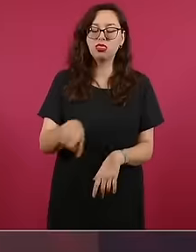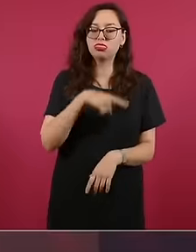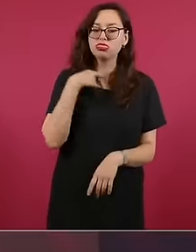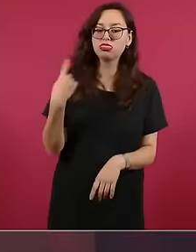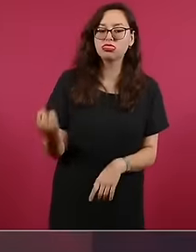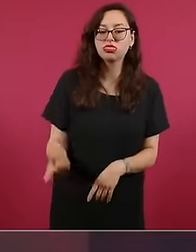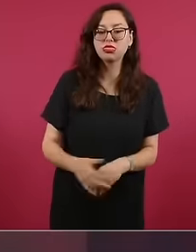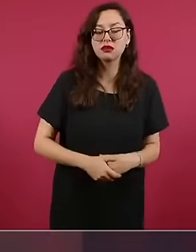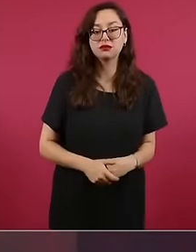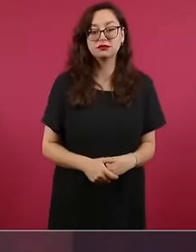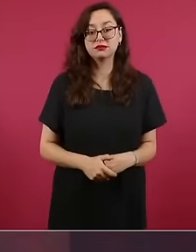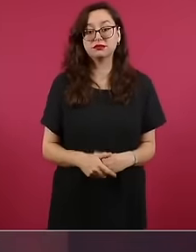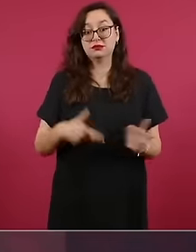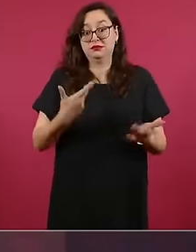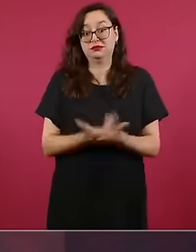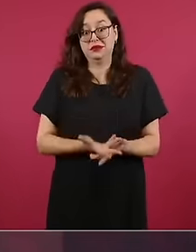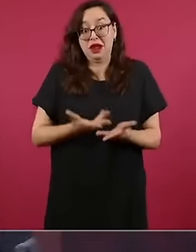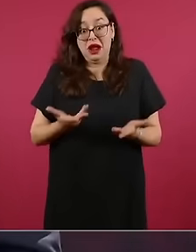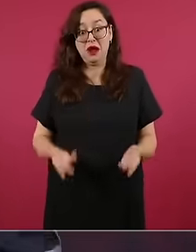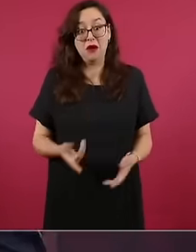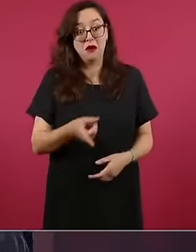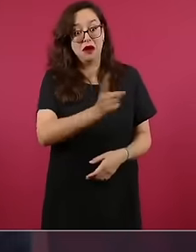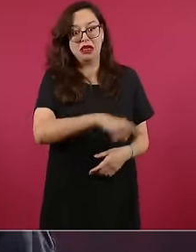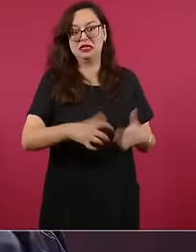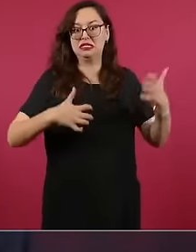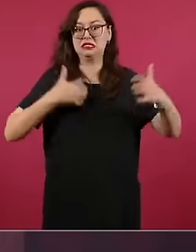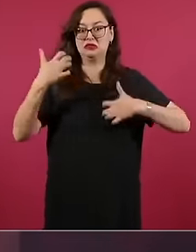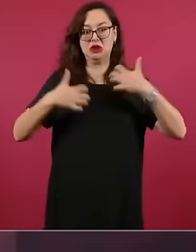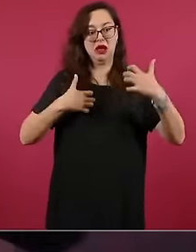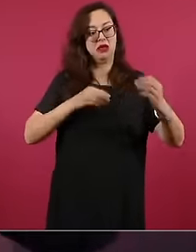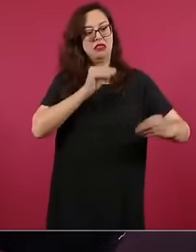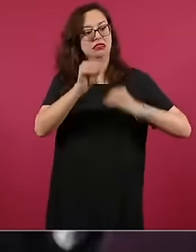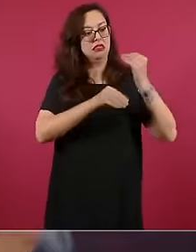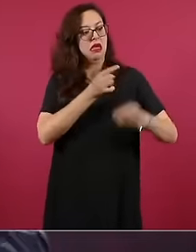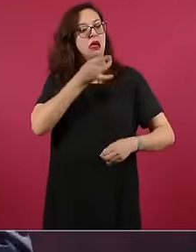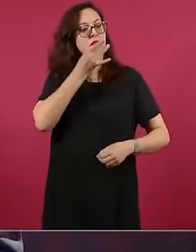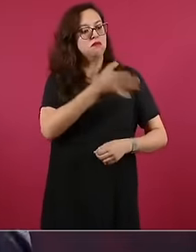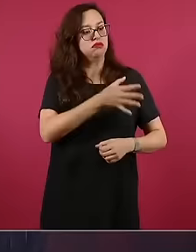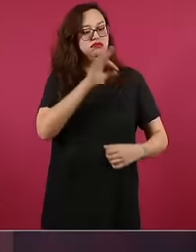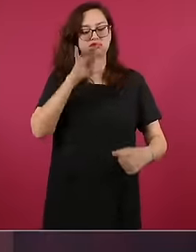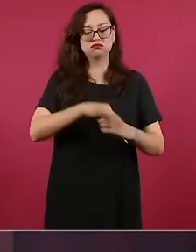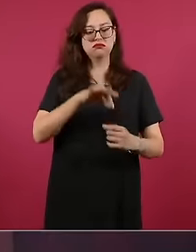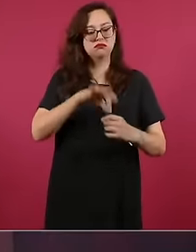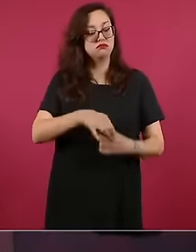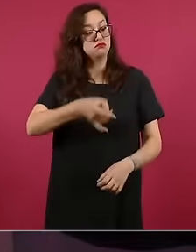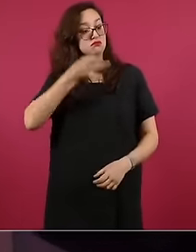they get angry because we win the debate and we also win the vote but like that The people decided it.